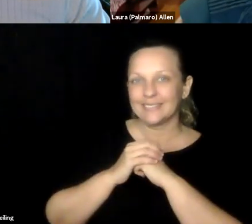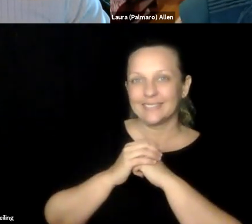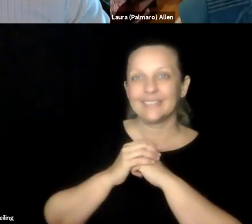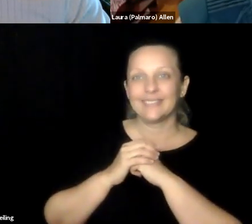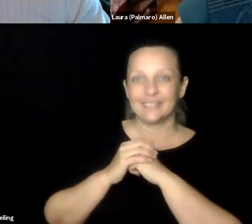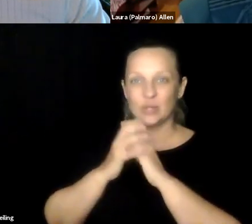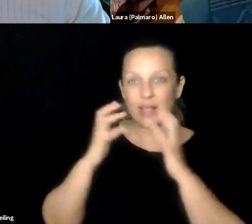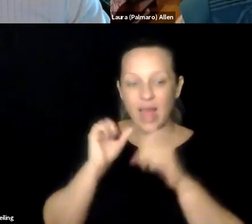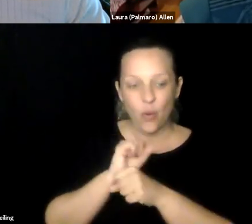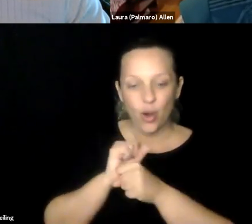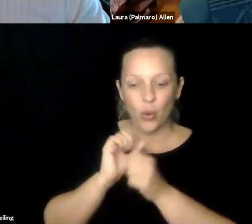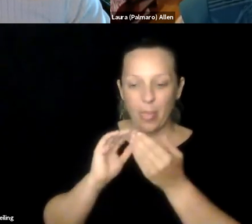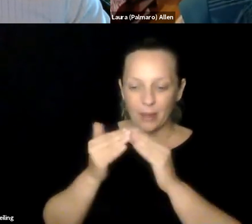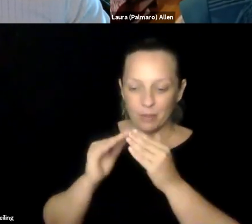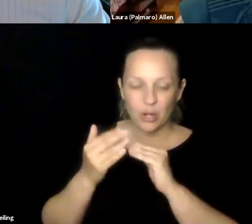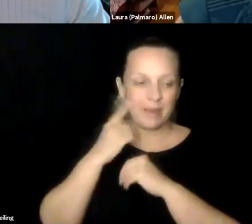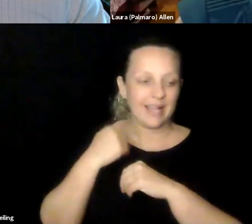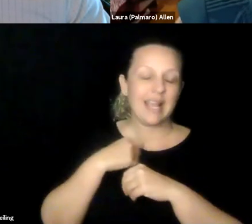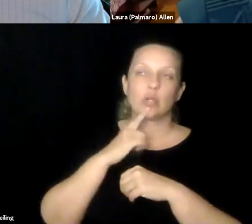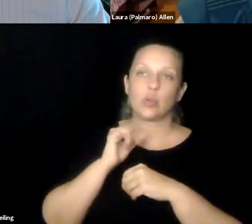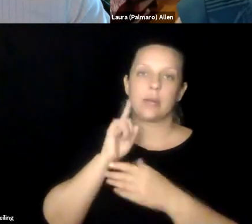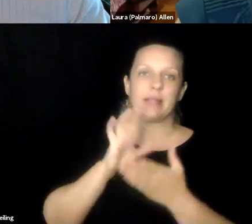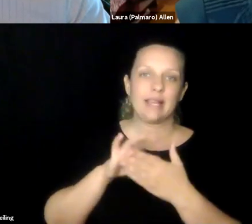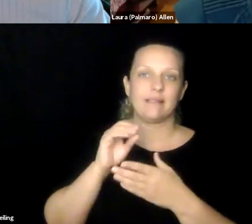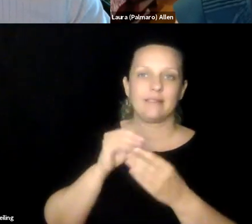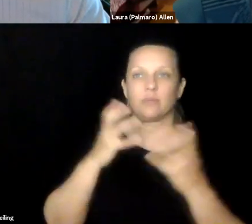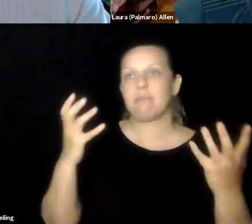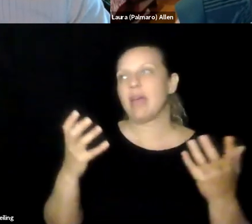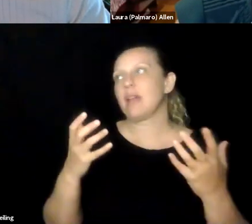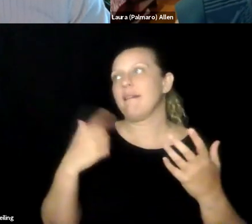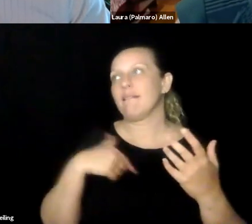And then I got to do a lot of work in the education space in that